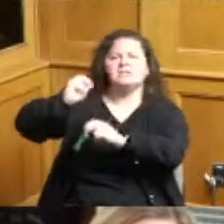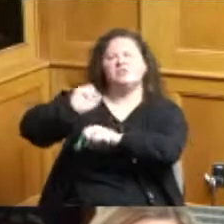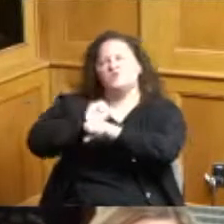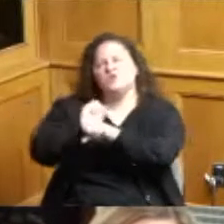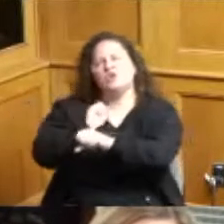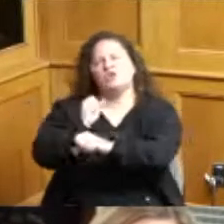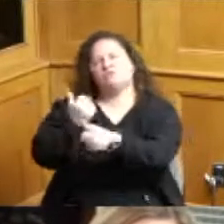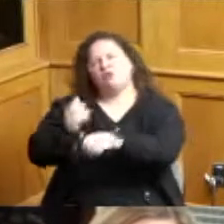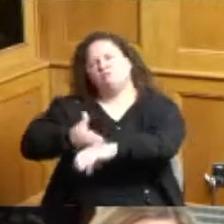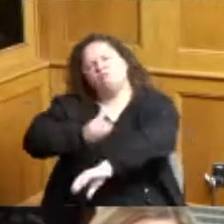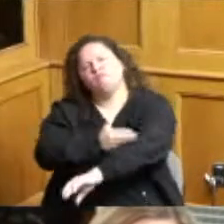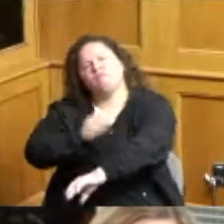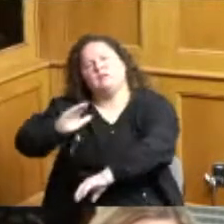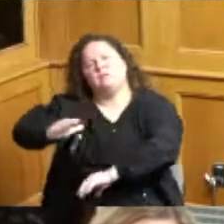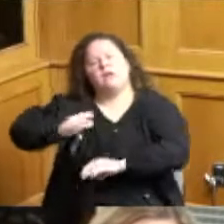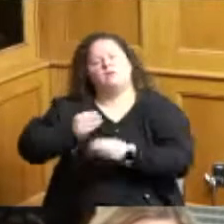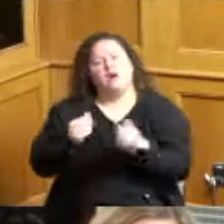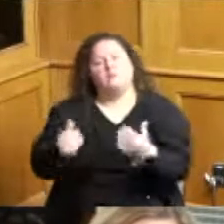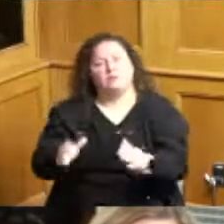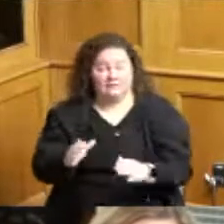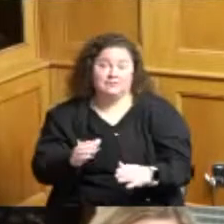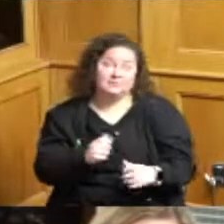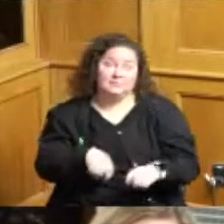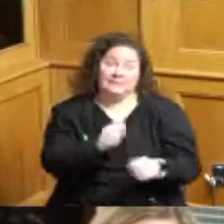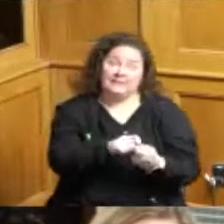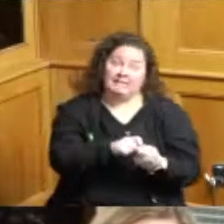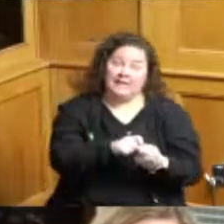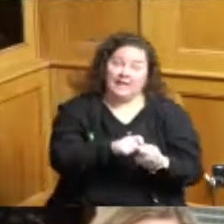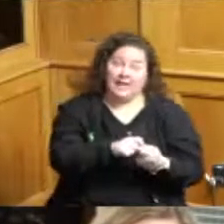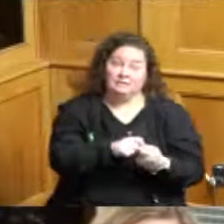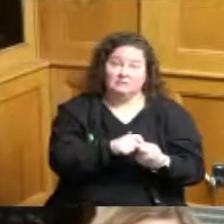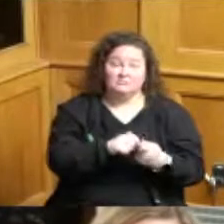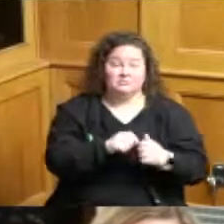properties especially residentially they build their decks they may want to finish their